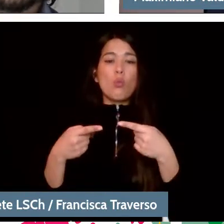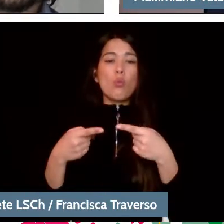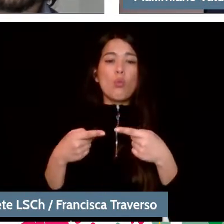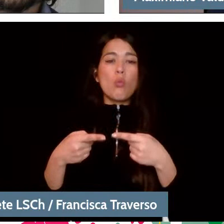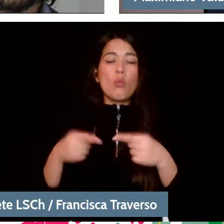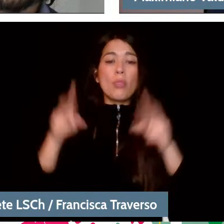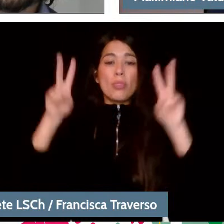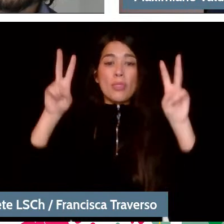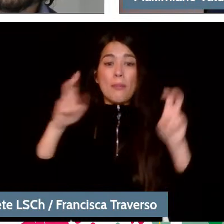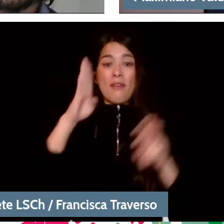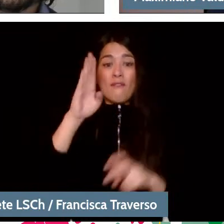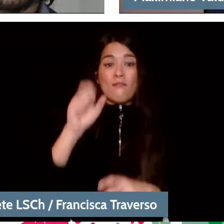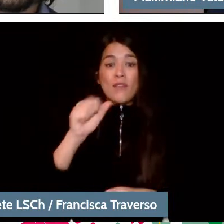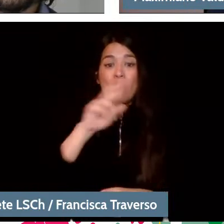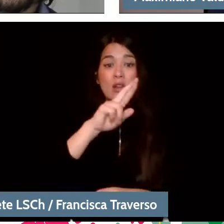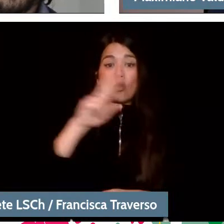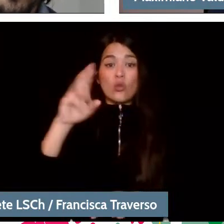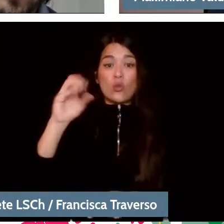and are much more based on cadences